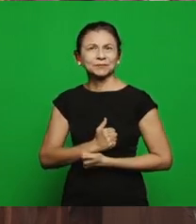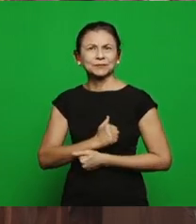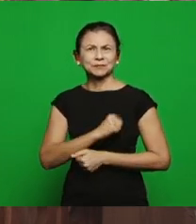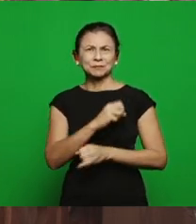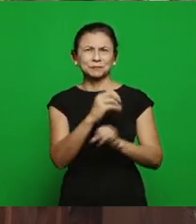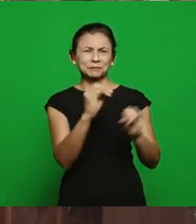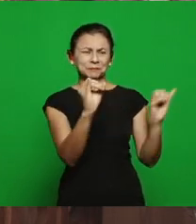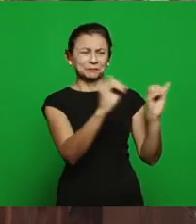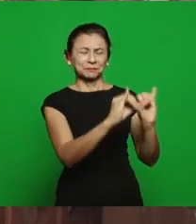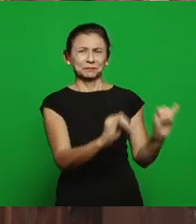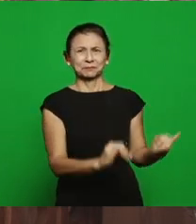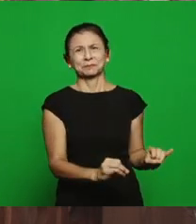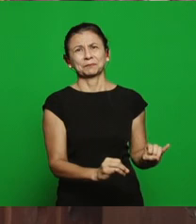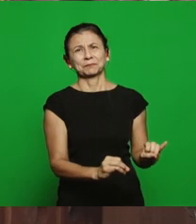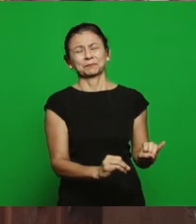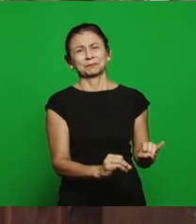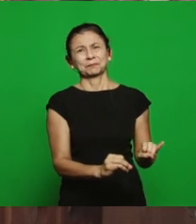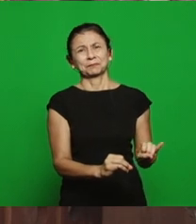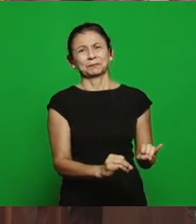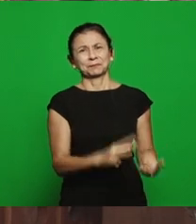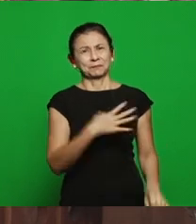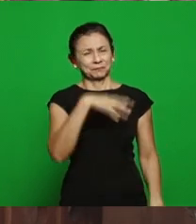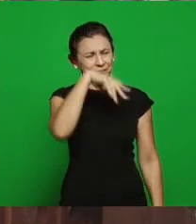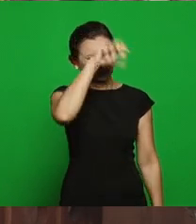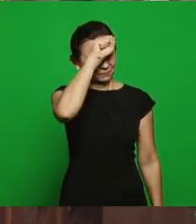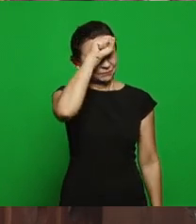and sorcery because the path of idolatry leads